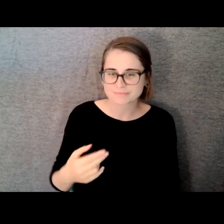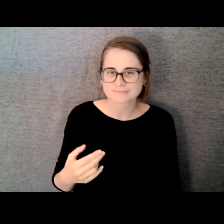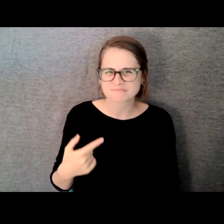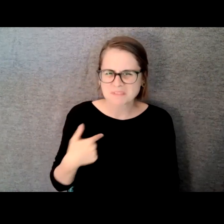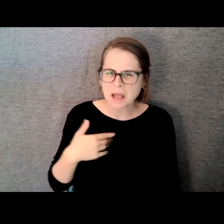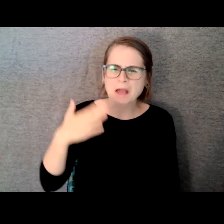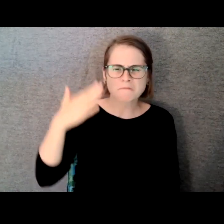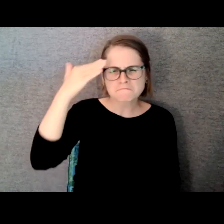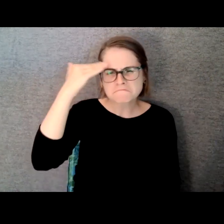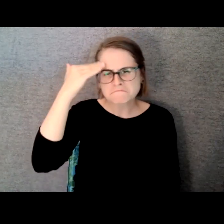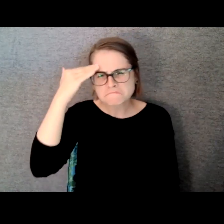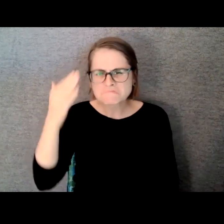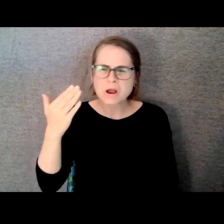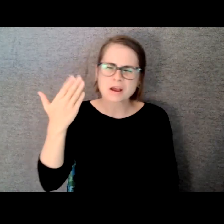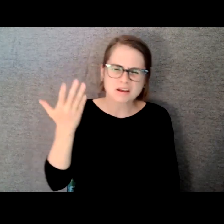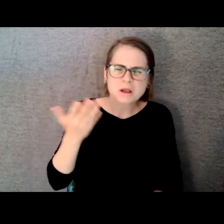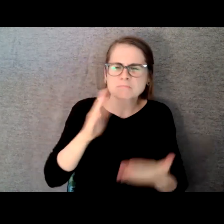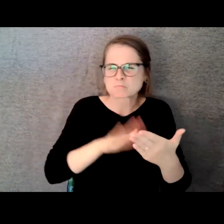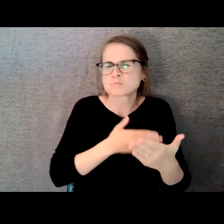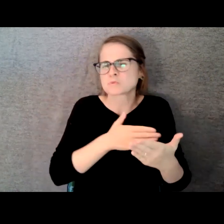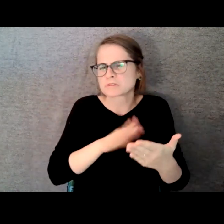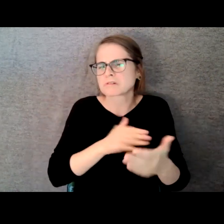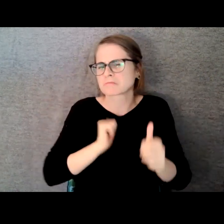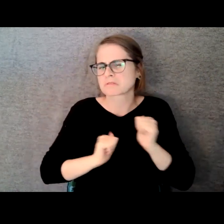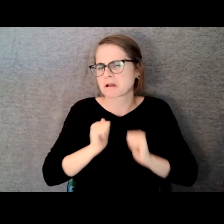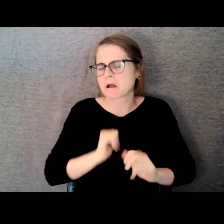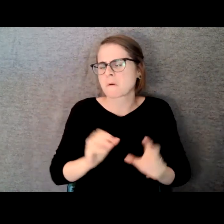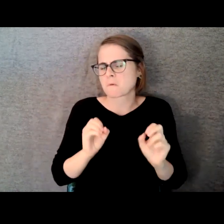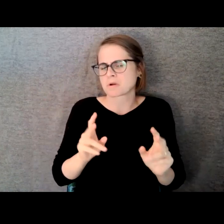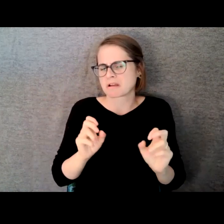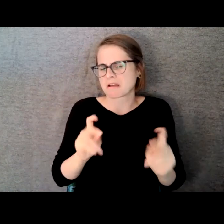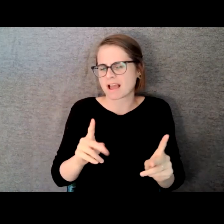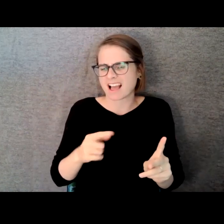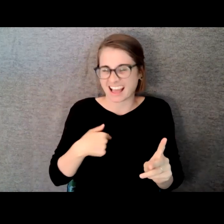a fan of musicals for the most part. So this was an adaptation of a stage musical and done